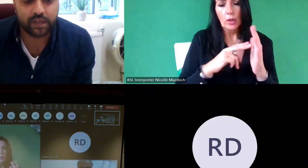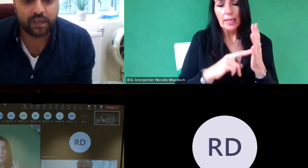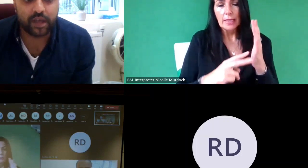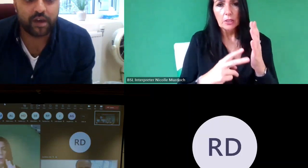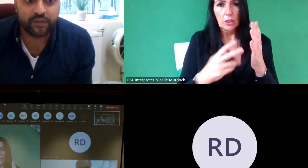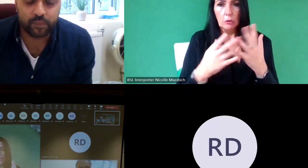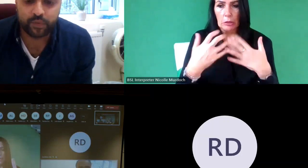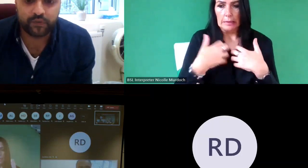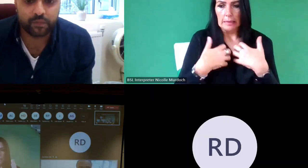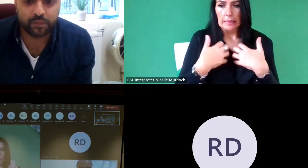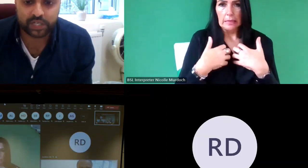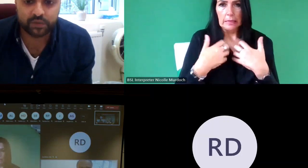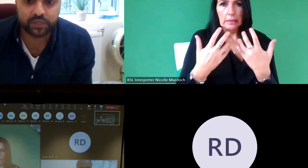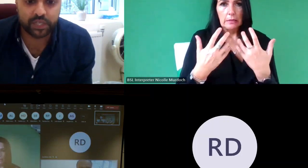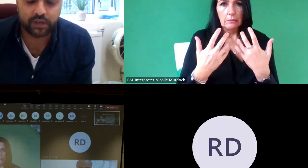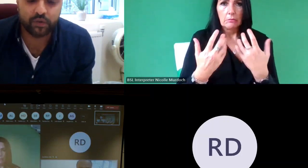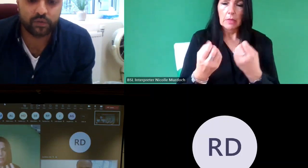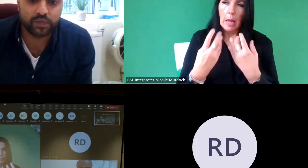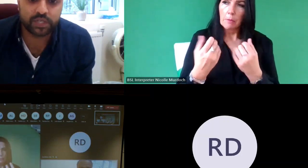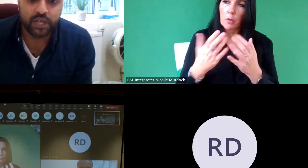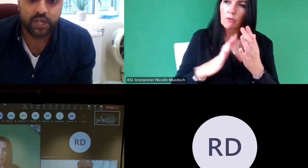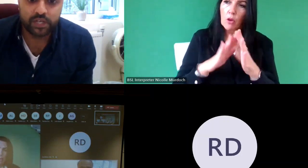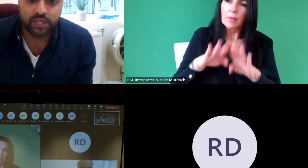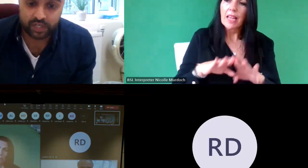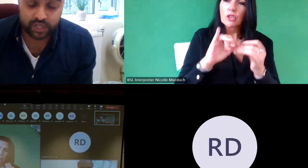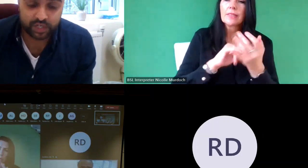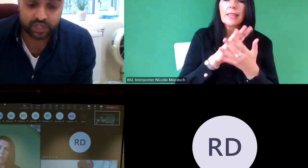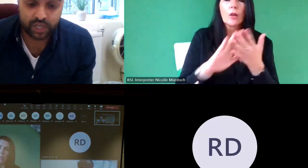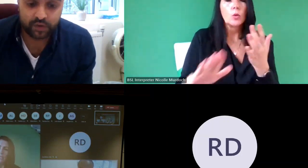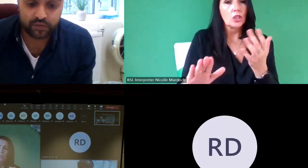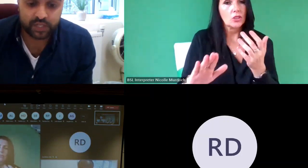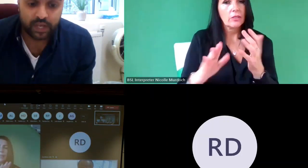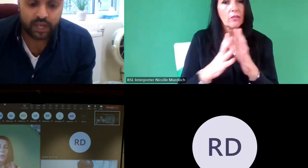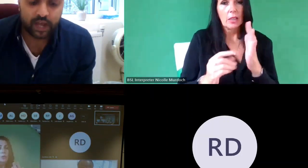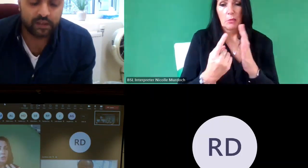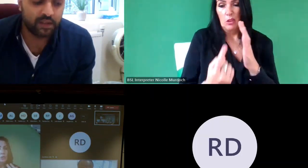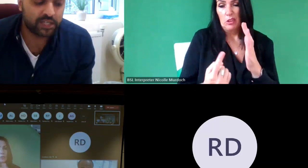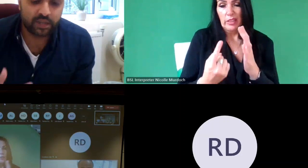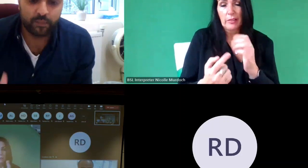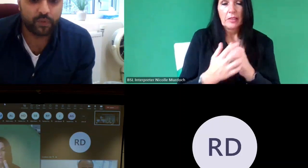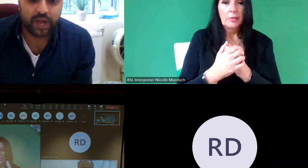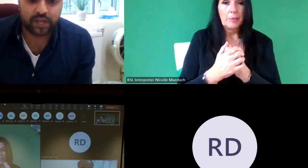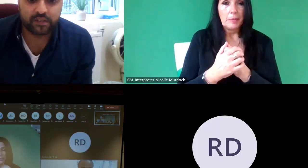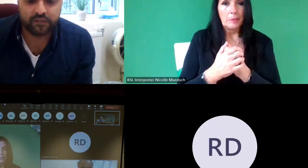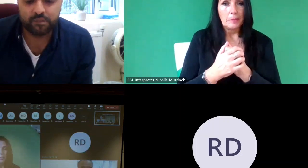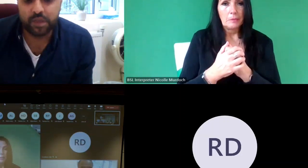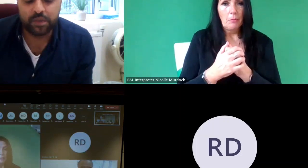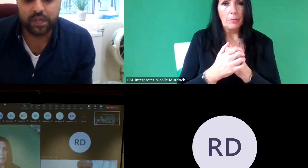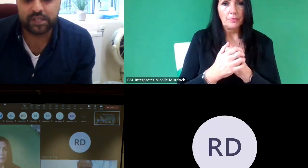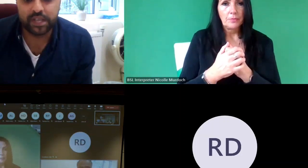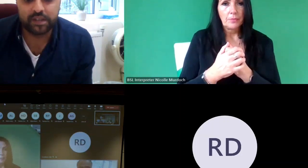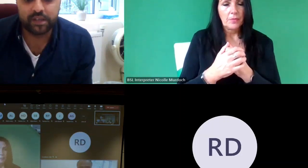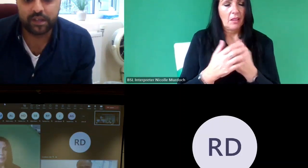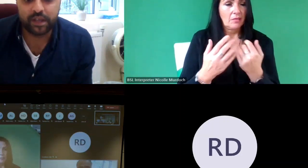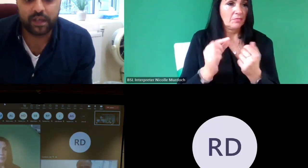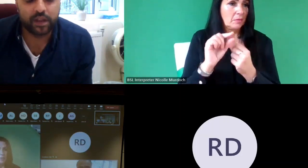to have input from National stakeholders such as yourselves and a simple Act of maybe attending